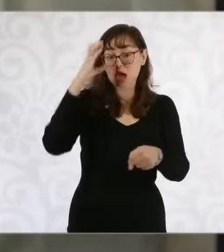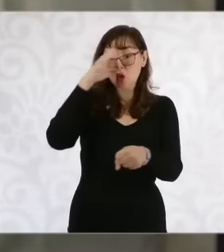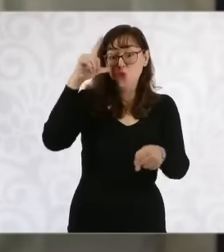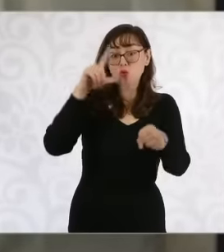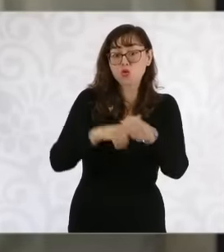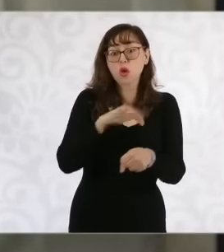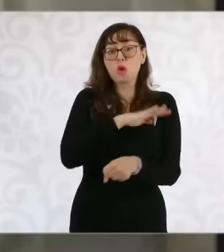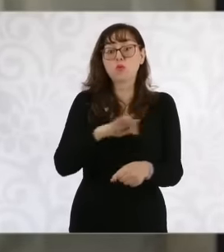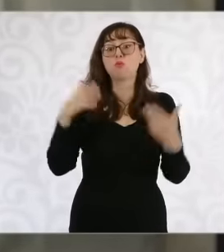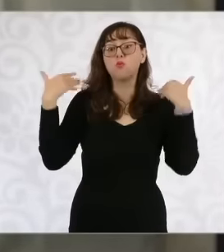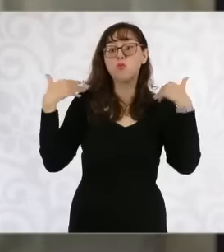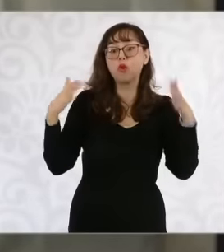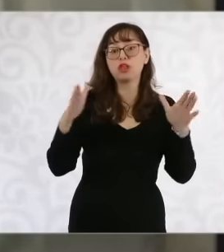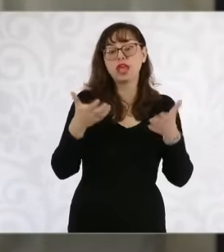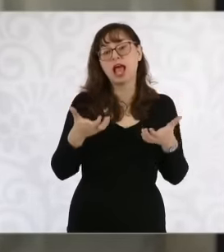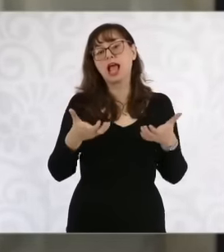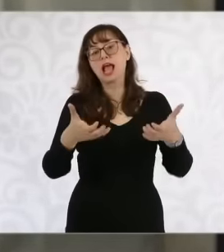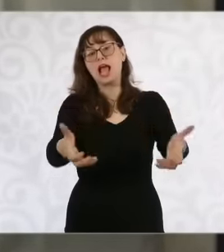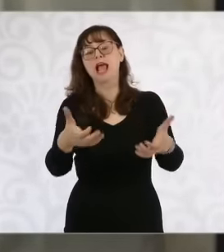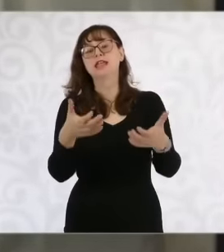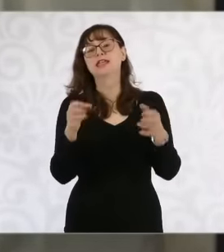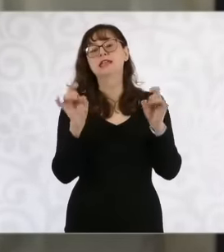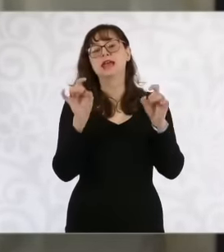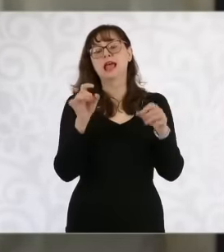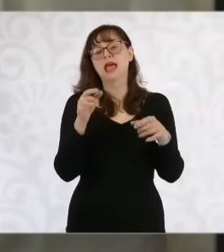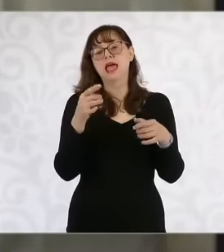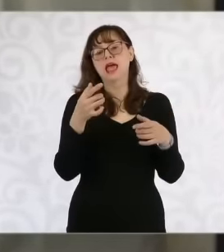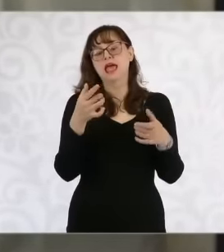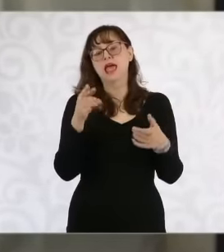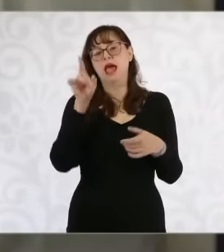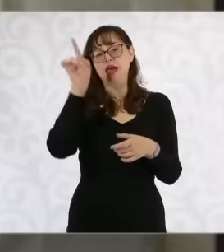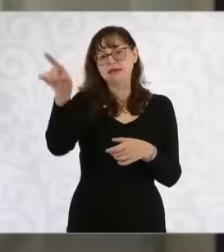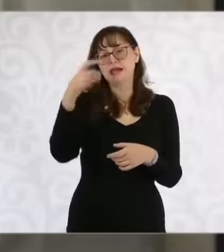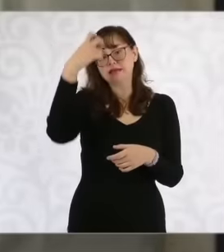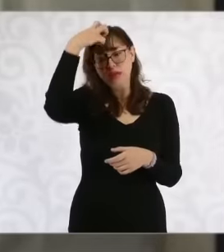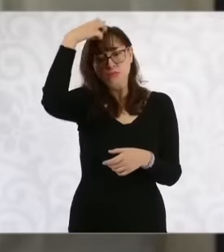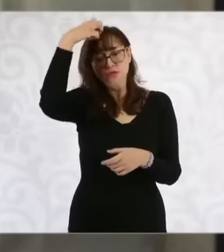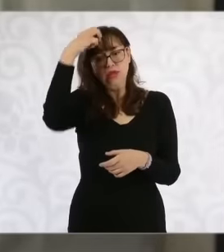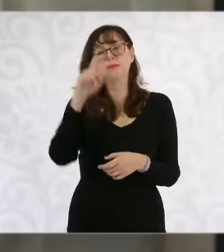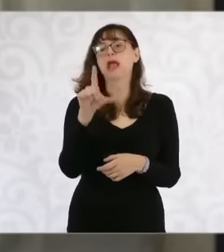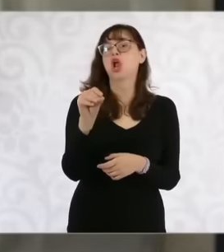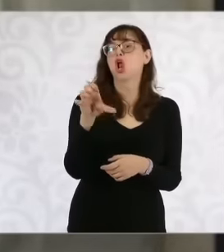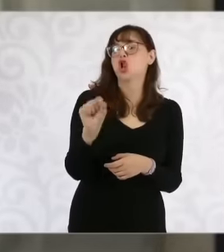de las Writers this in Los Pinos and also that her work be distributed through the Economic Culture Fund